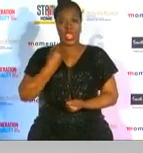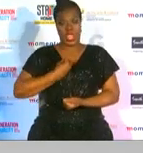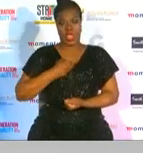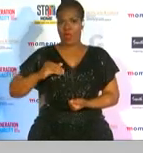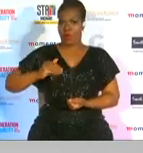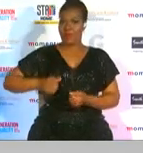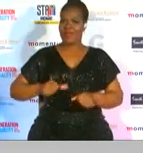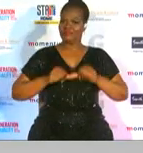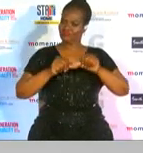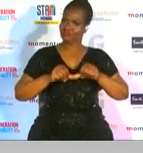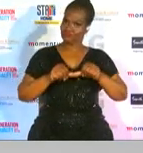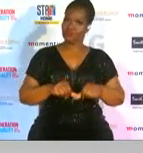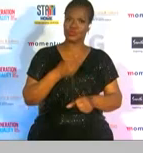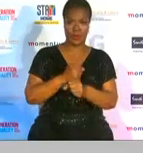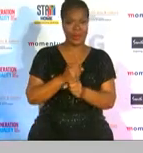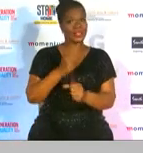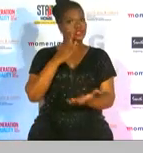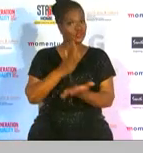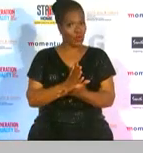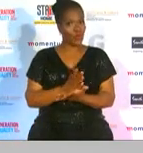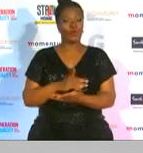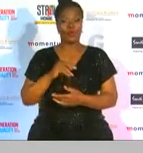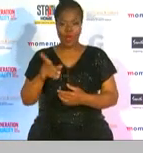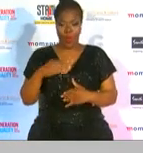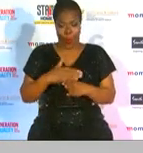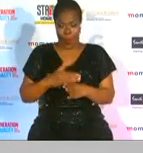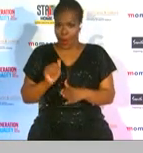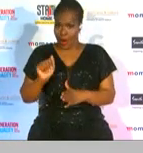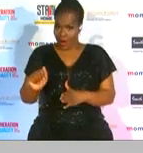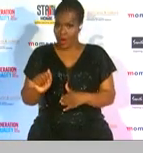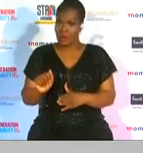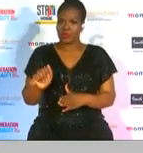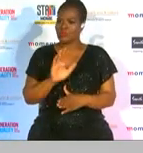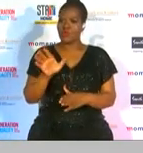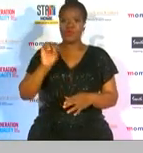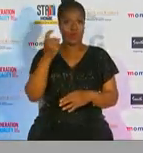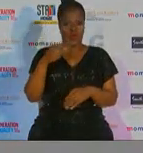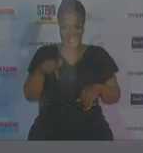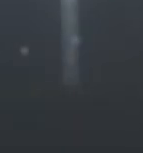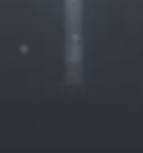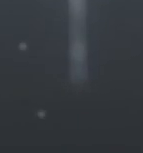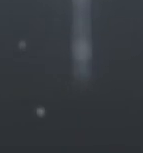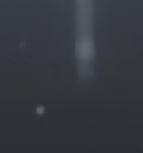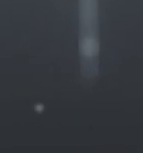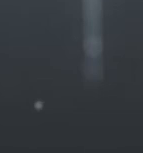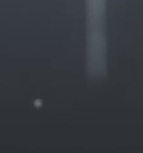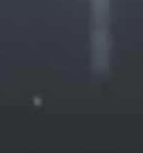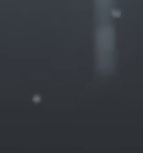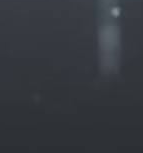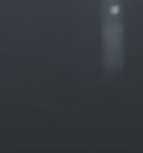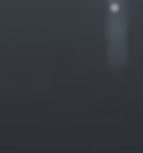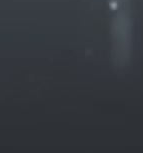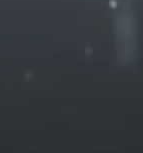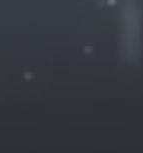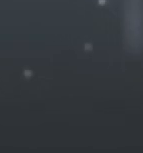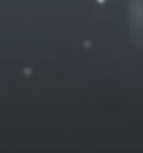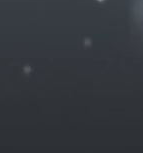to make sure that her strides dominate not only in the country but across the